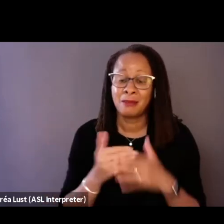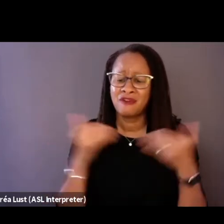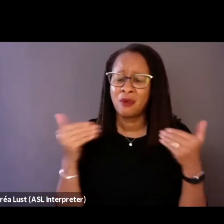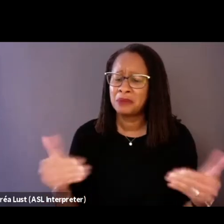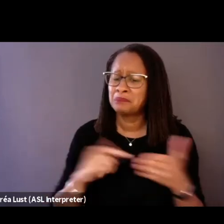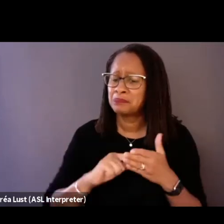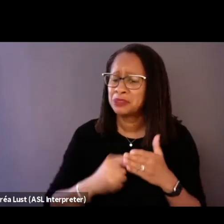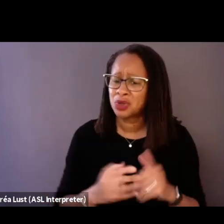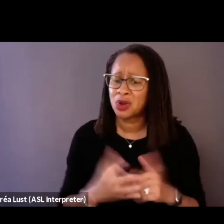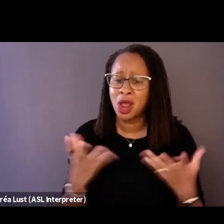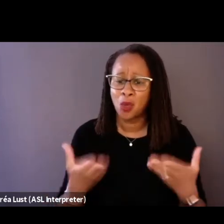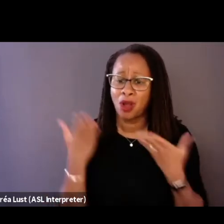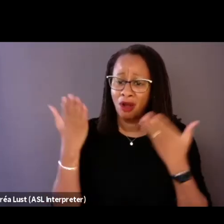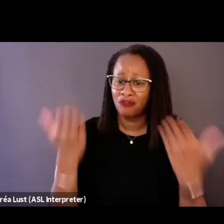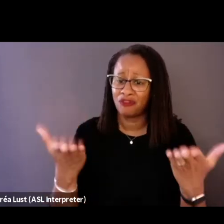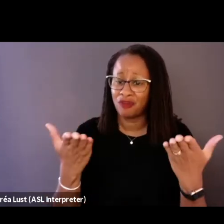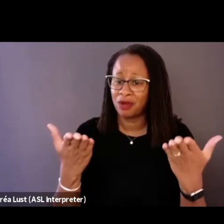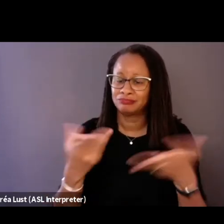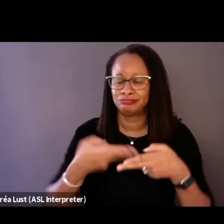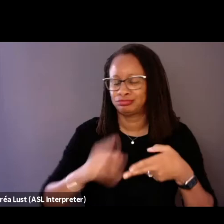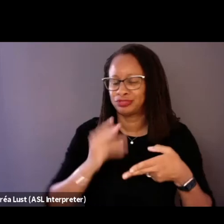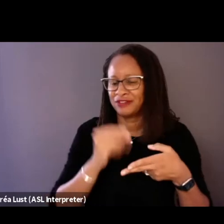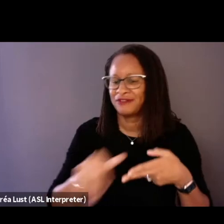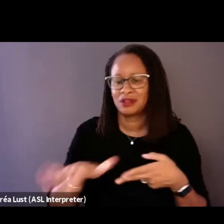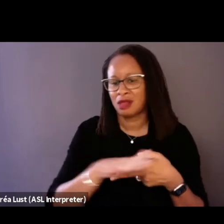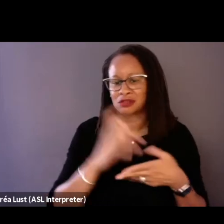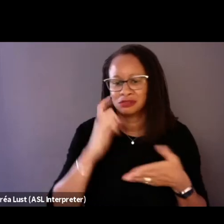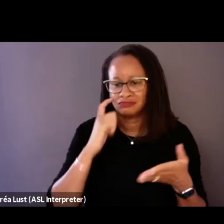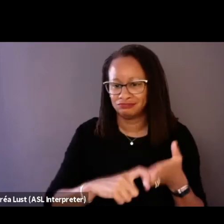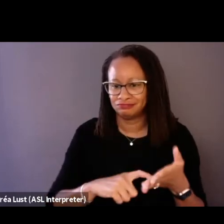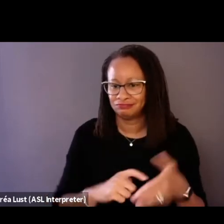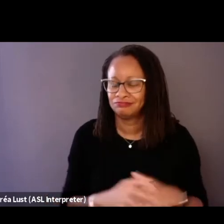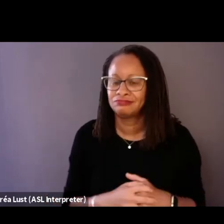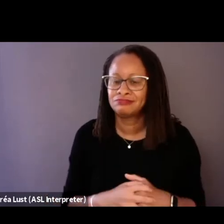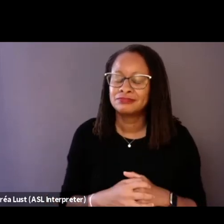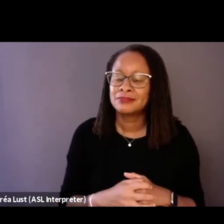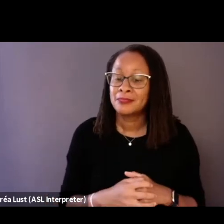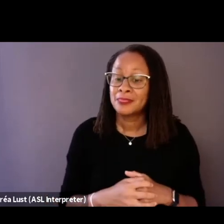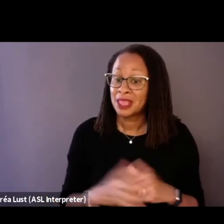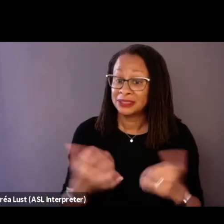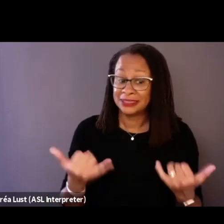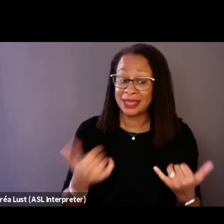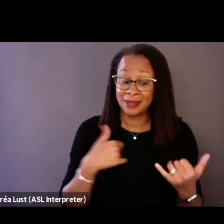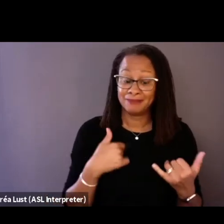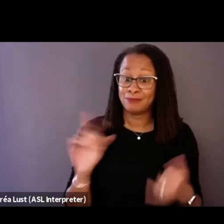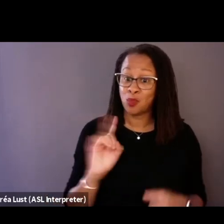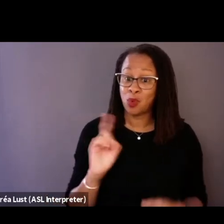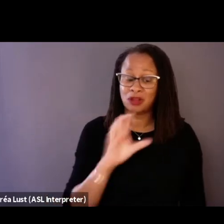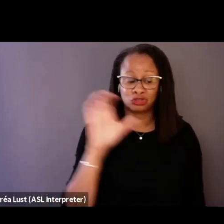I would like to offer a brief land acknowledgement. I'm coming to you today from Chicago,